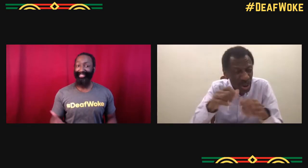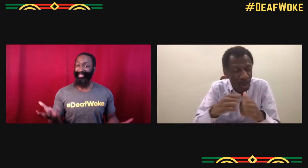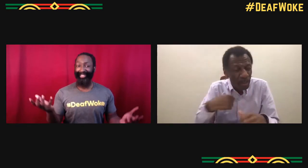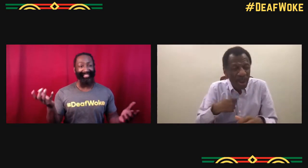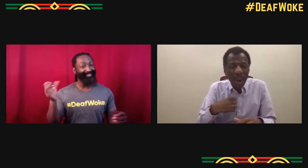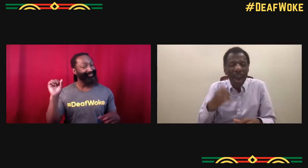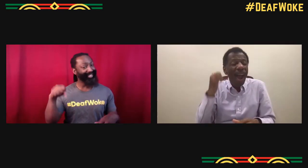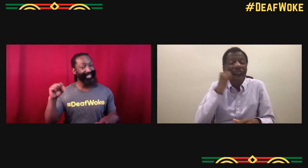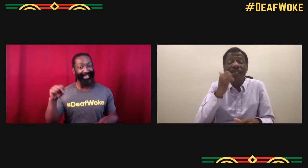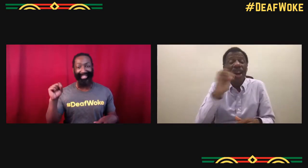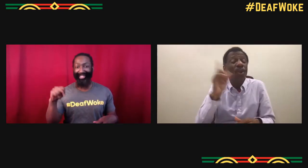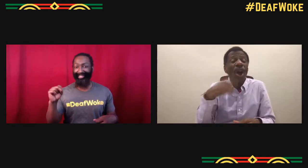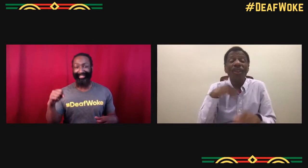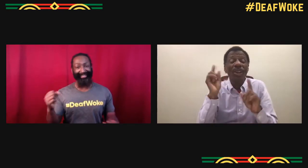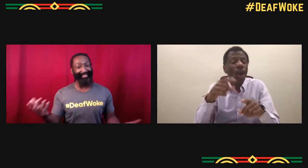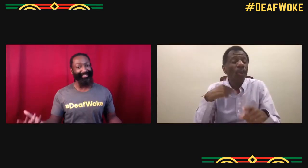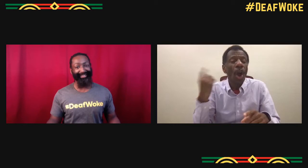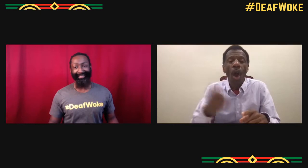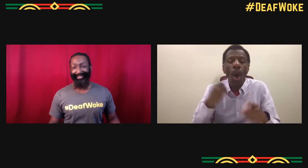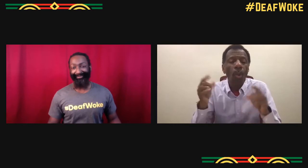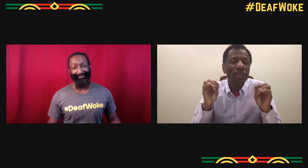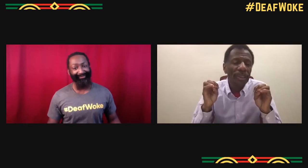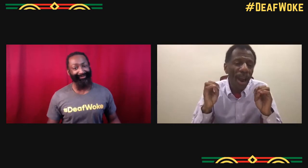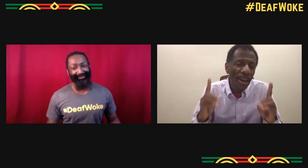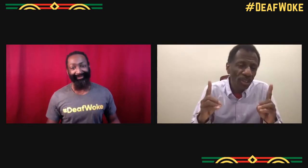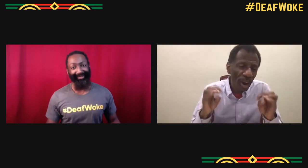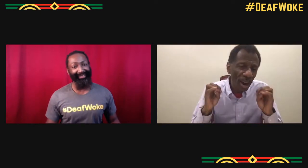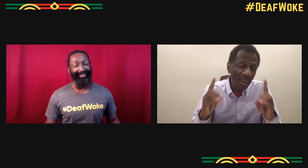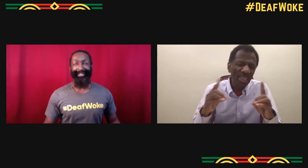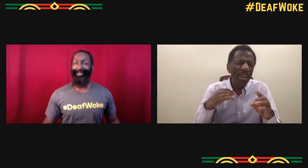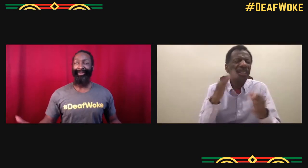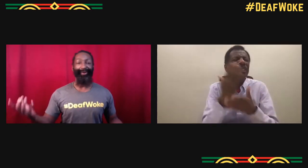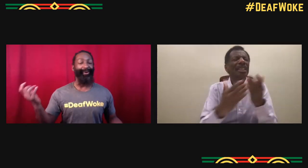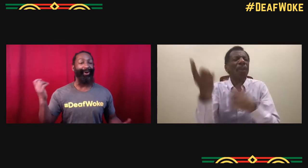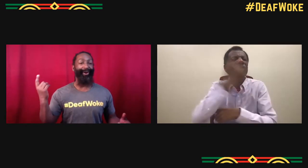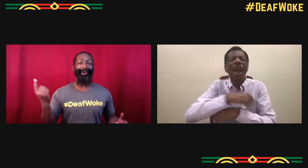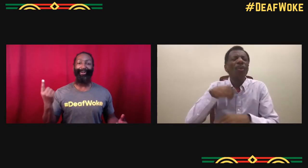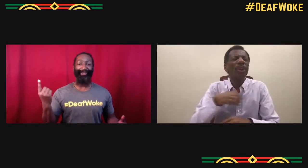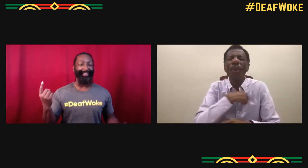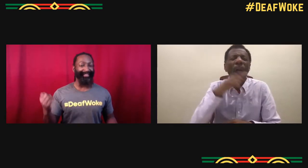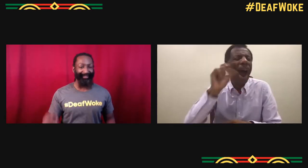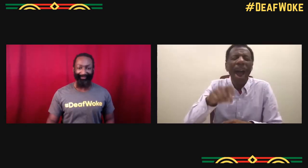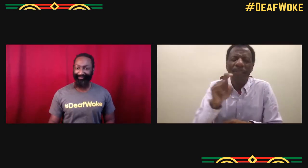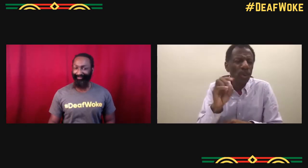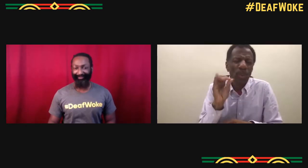about what goes on and they agree, but it's all about education. And as you know Antoine, it's every day,